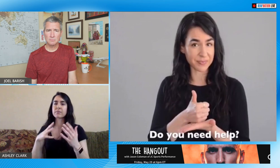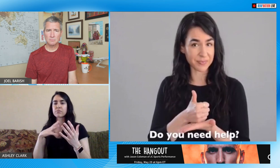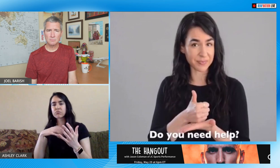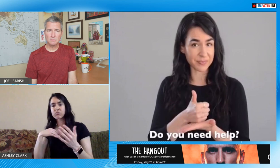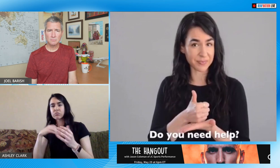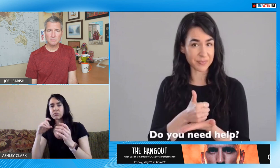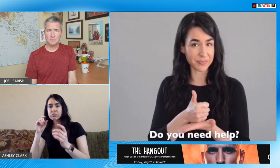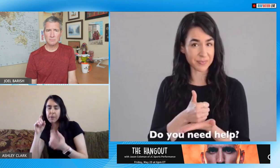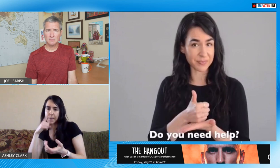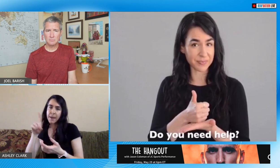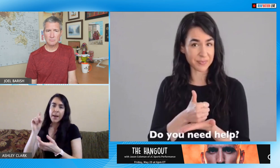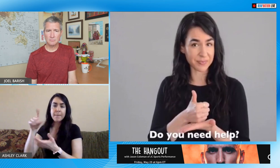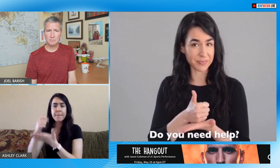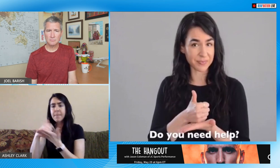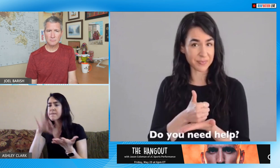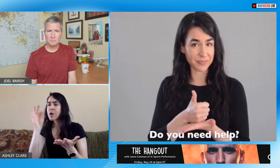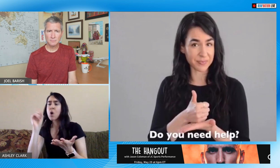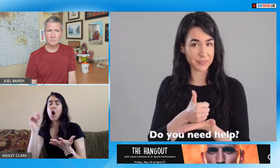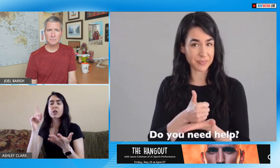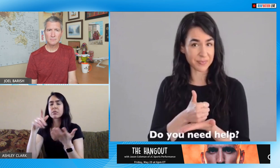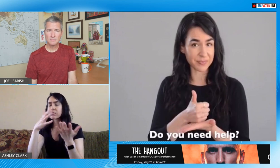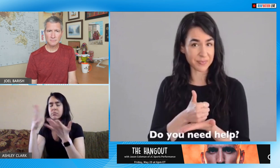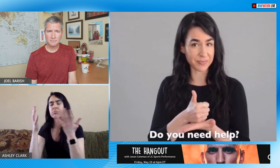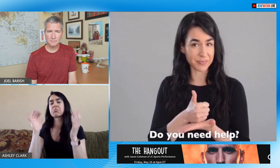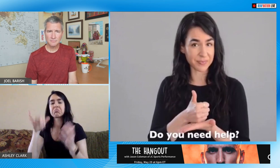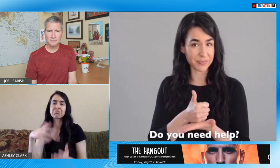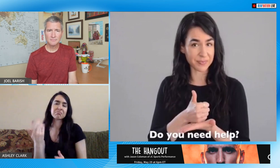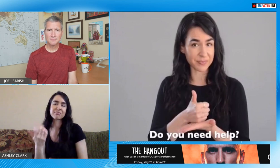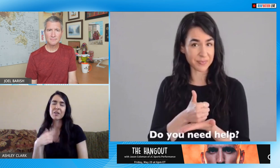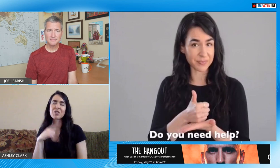when asked you'd you know sign language you can respond slowly that you're